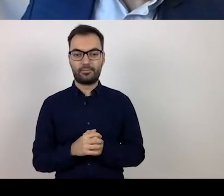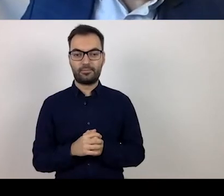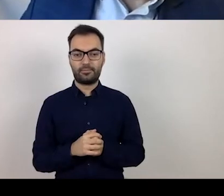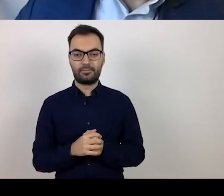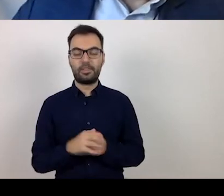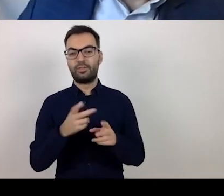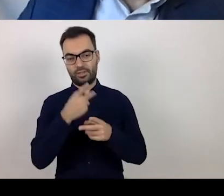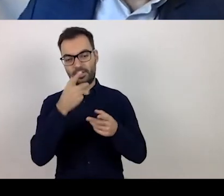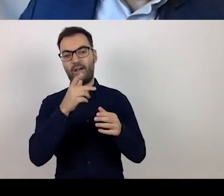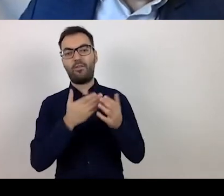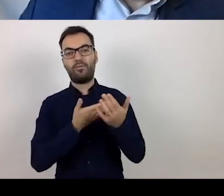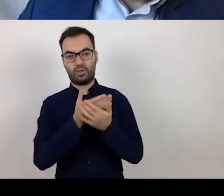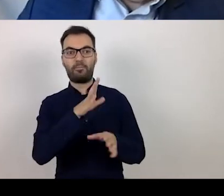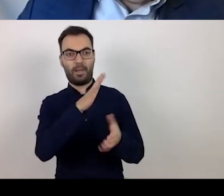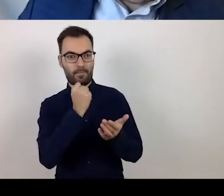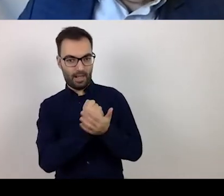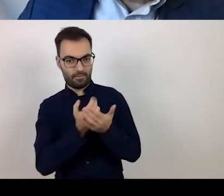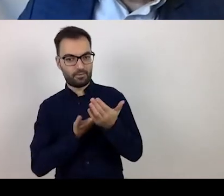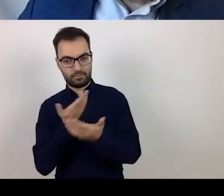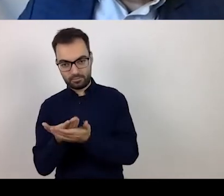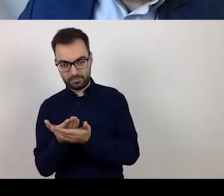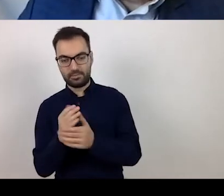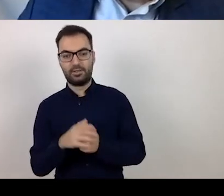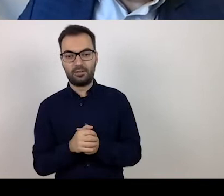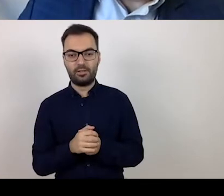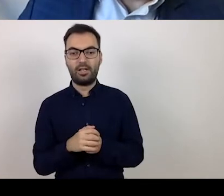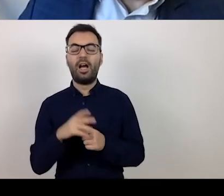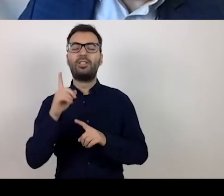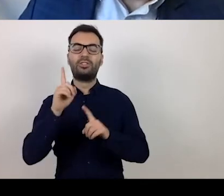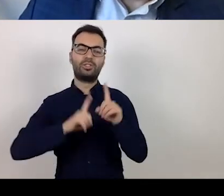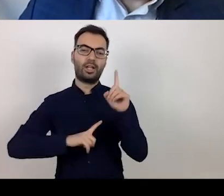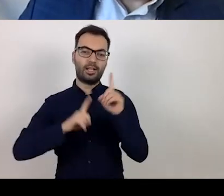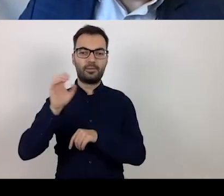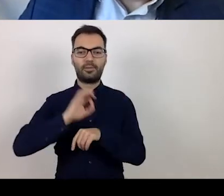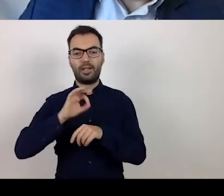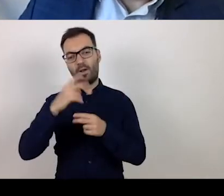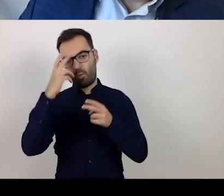In some projects, the eligibility of an applicant